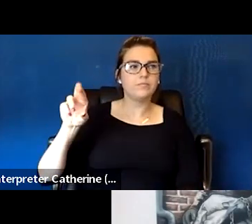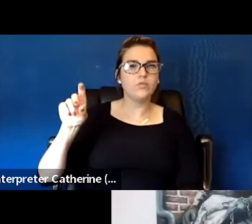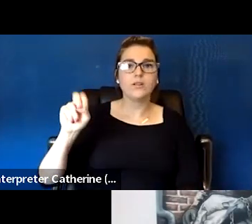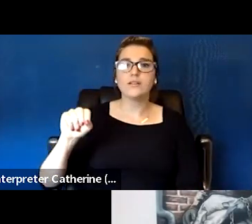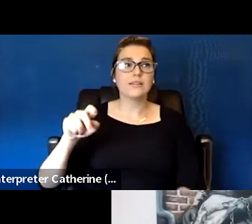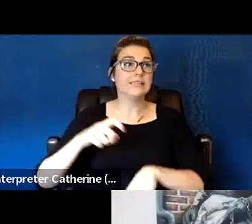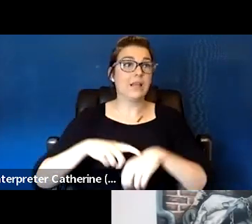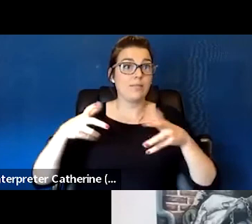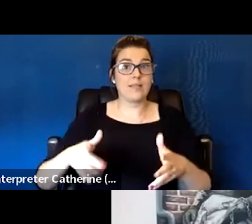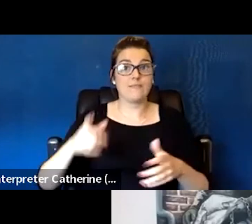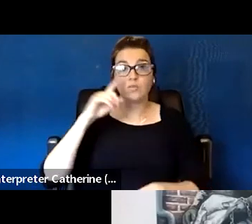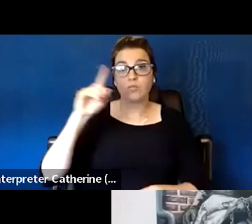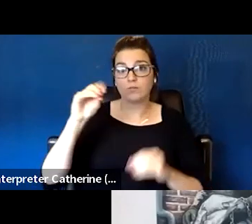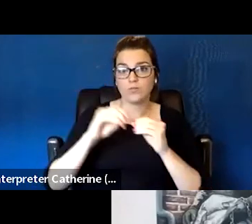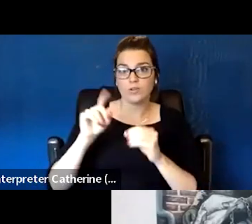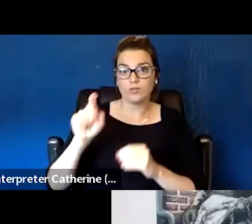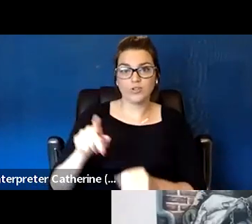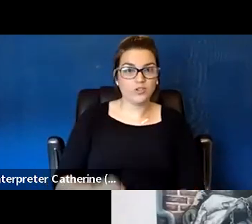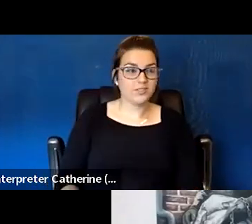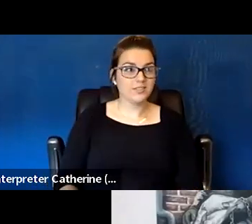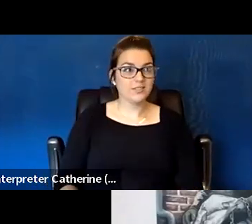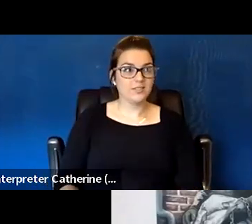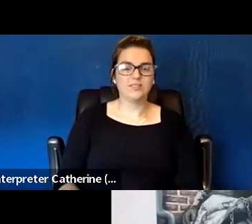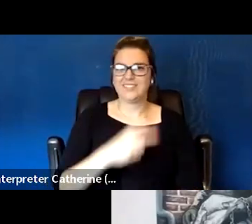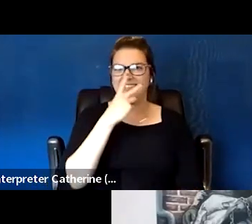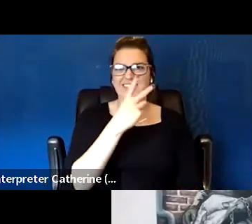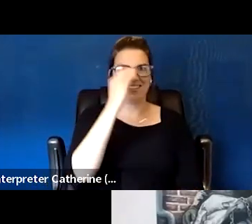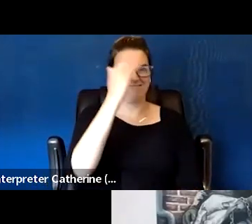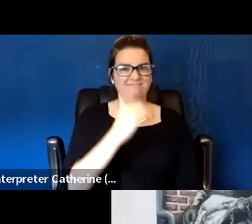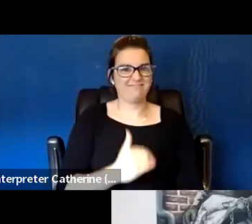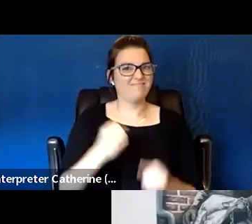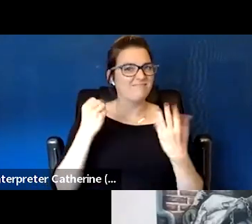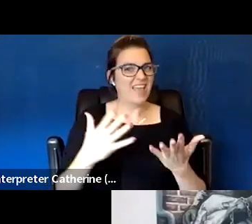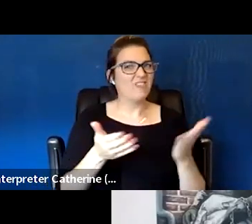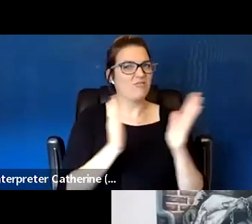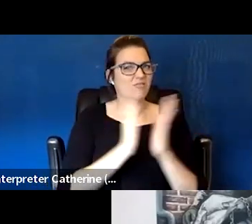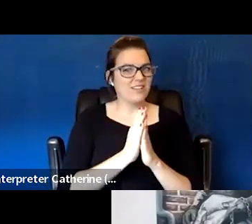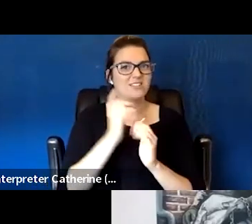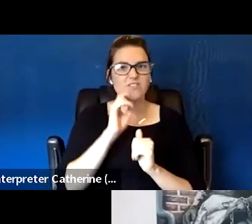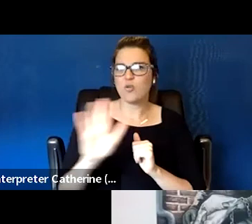There are quite a number of requests for the trainings that have been mentioned.